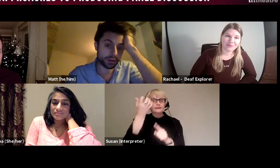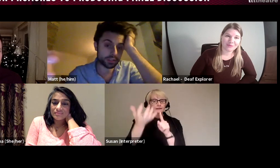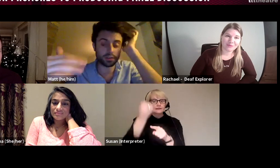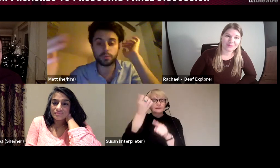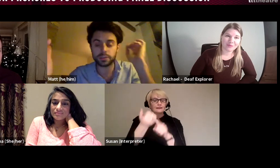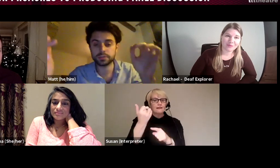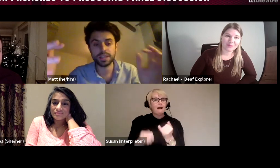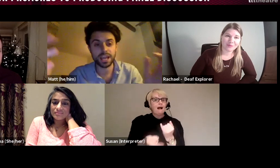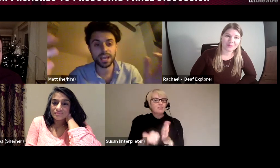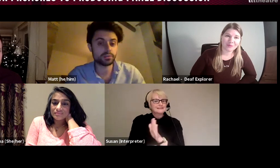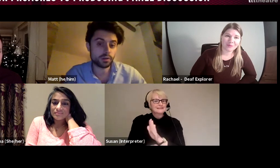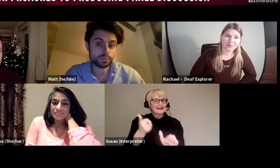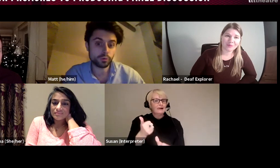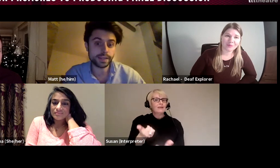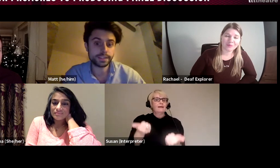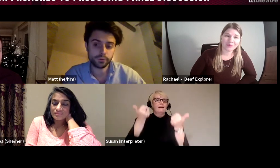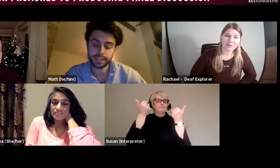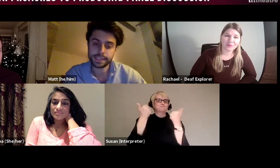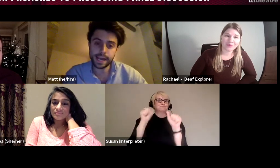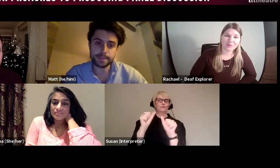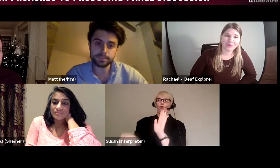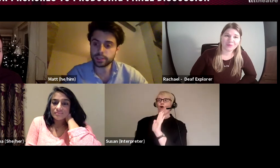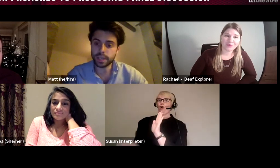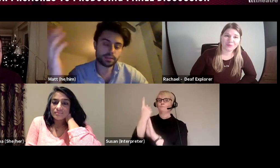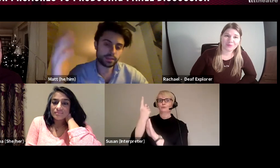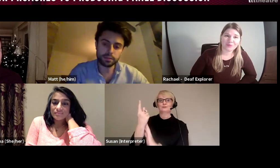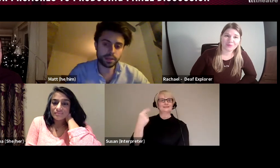and opportunity came I was more ready for it. So yes there can be a lot of